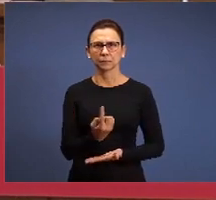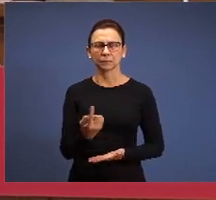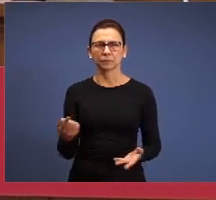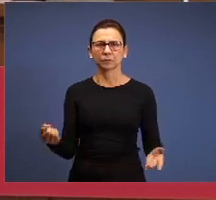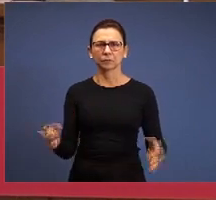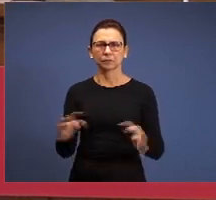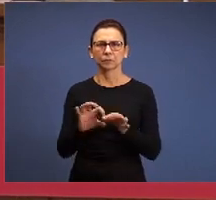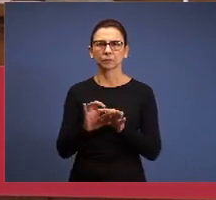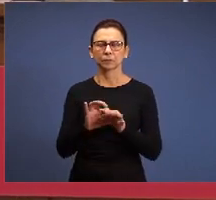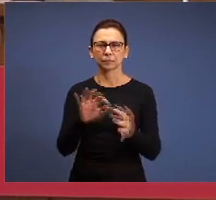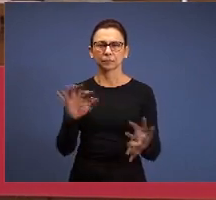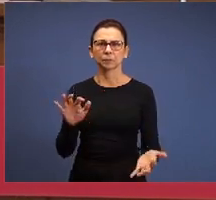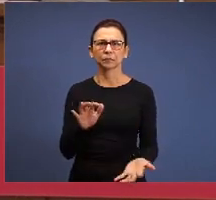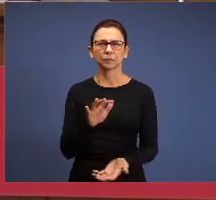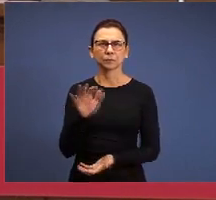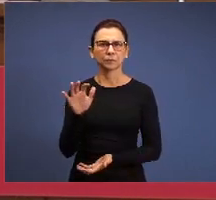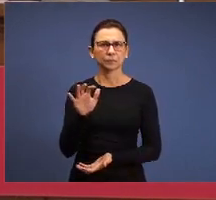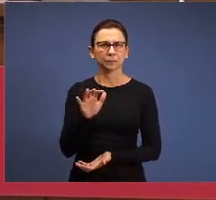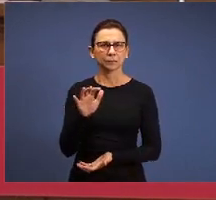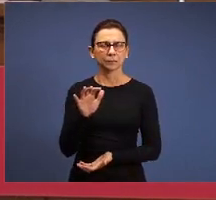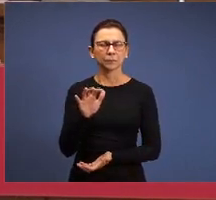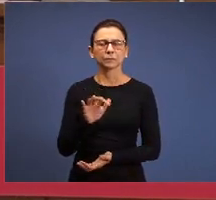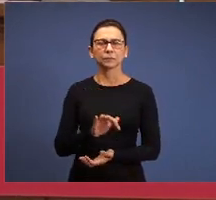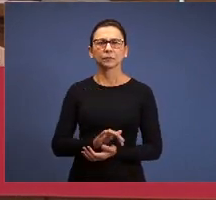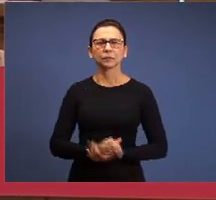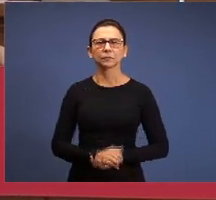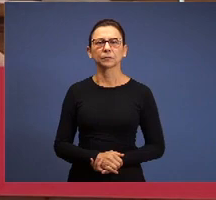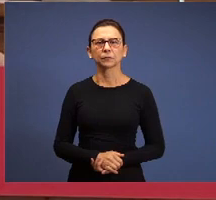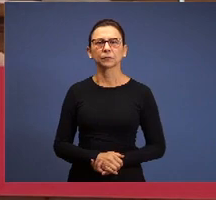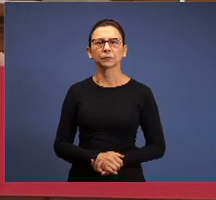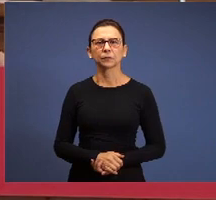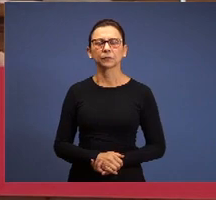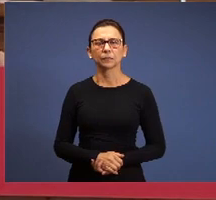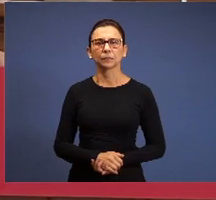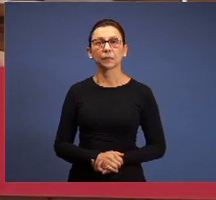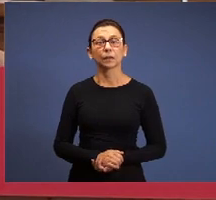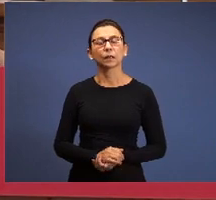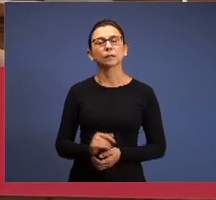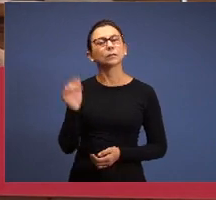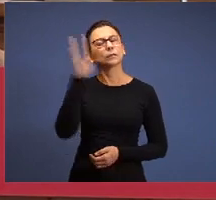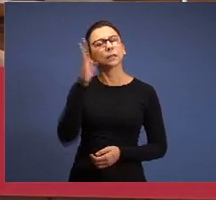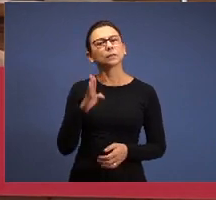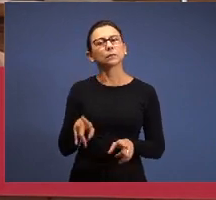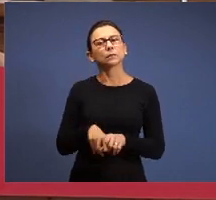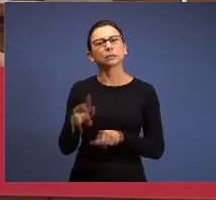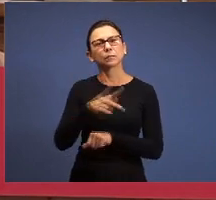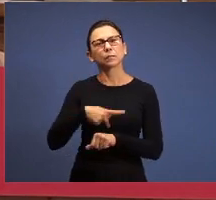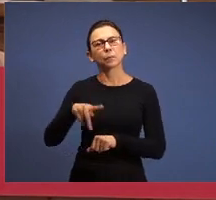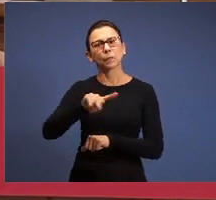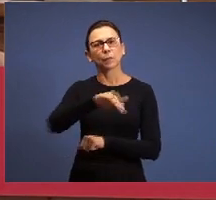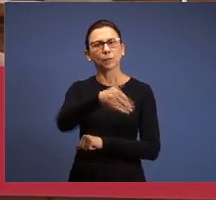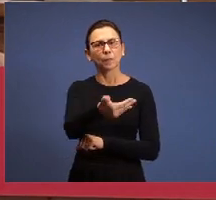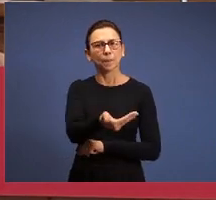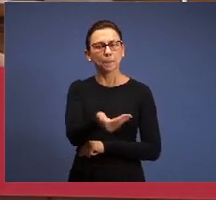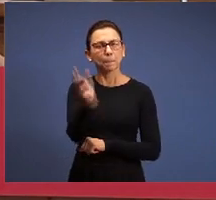with us via broadcasting, here in Brazil or abroad, we greet all with